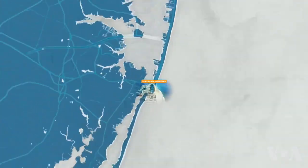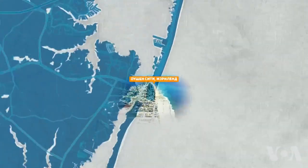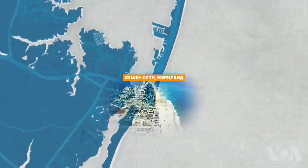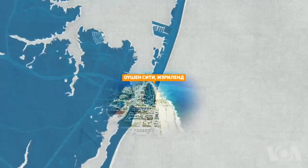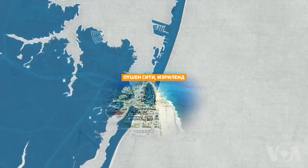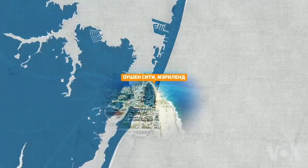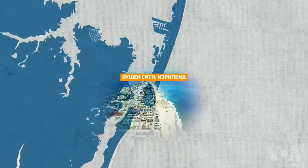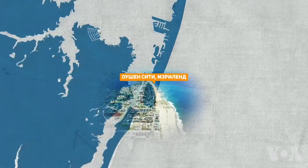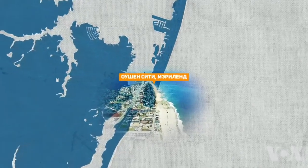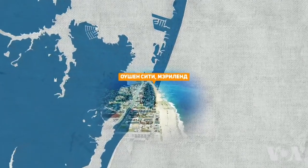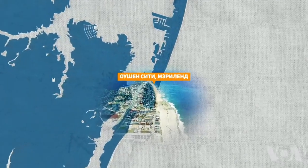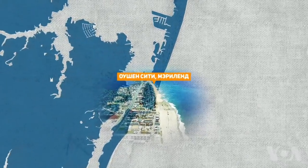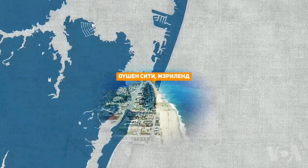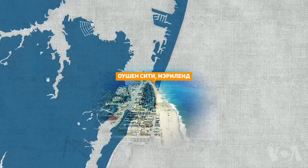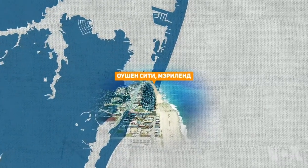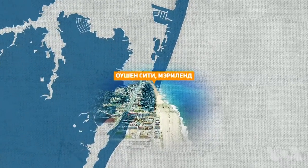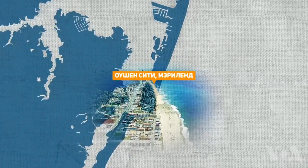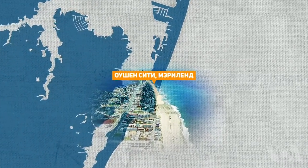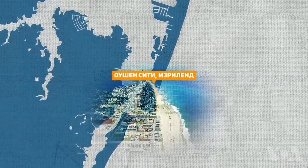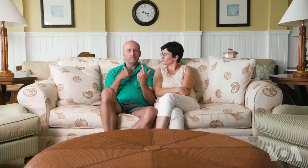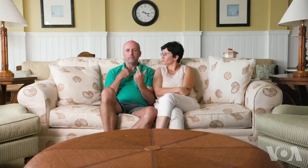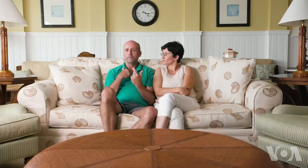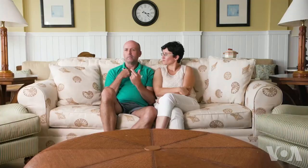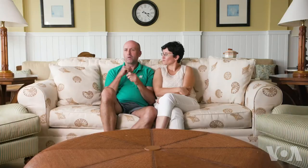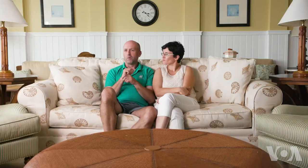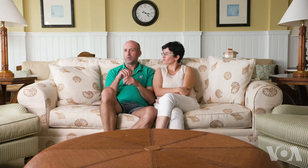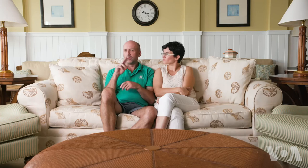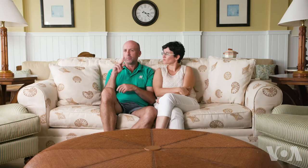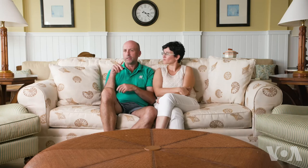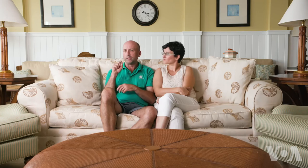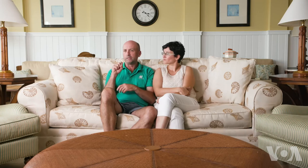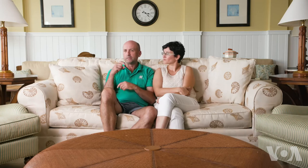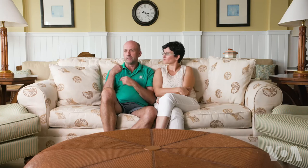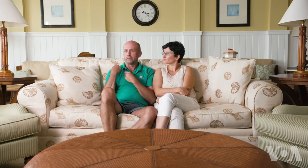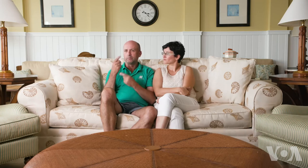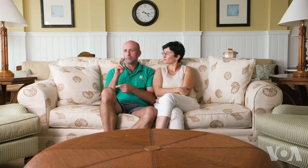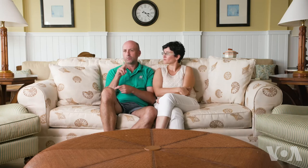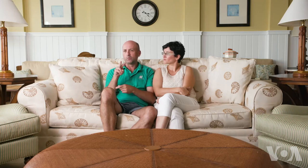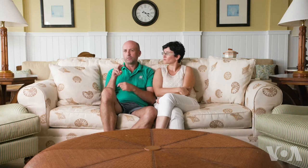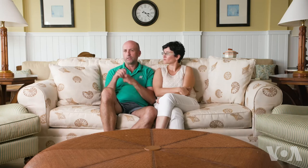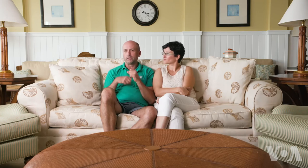[Ocean City, MD] I’ve worked at UPS, a delivery service for 22 years.